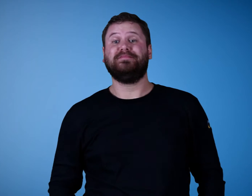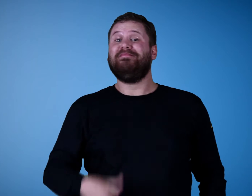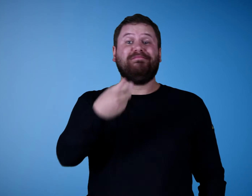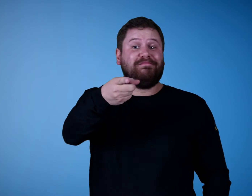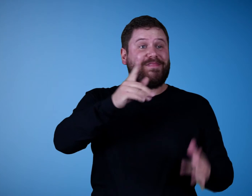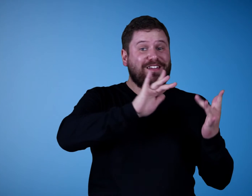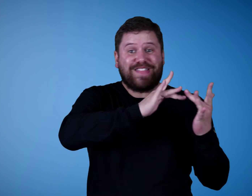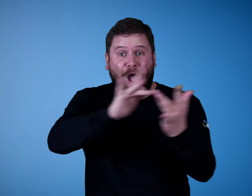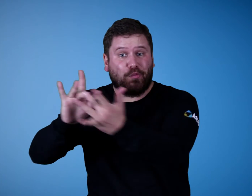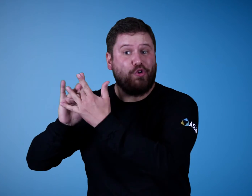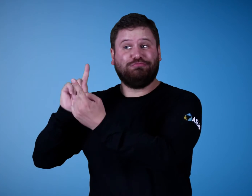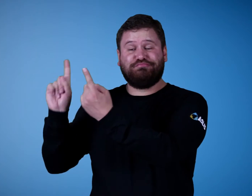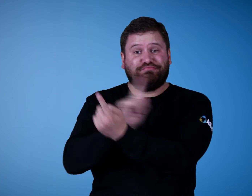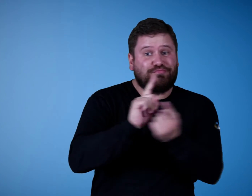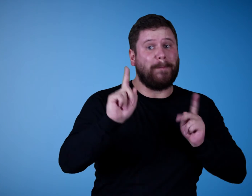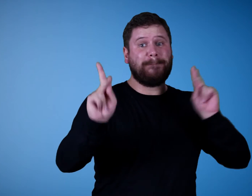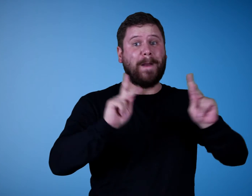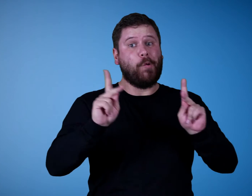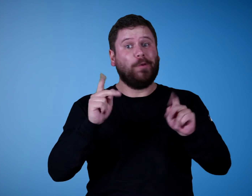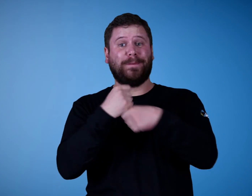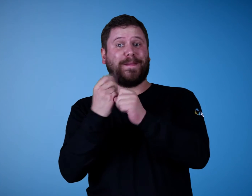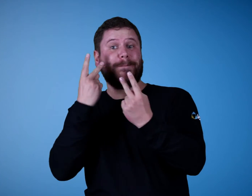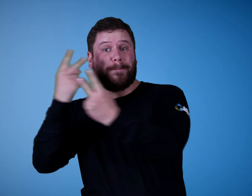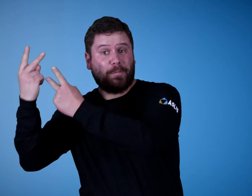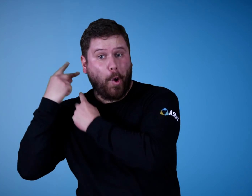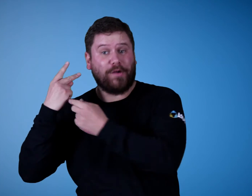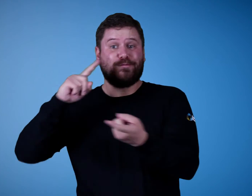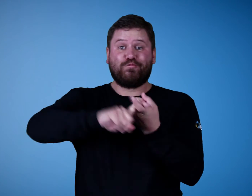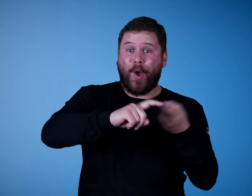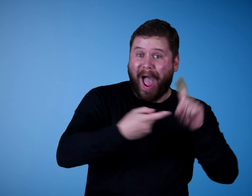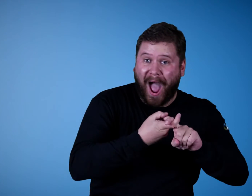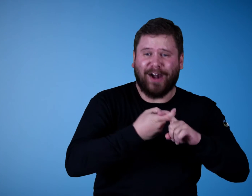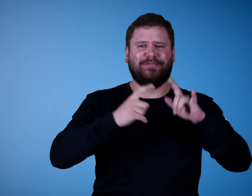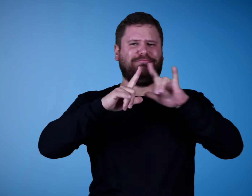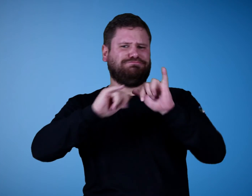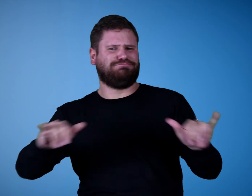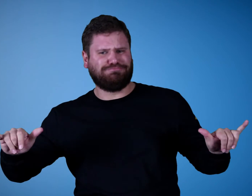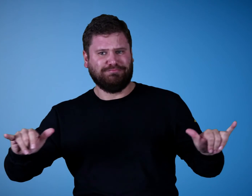This is your chance to network, meet people, make memories, make new friends, and more!